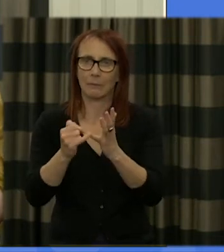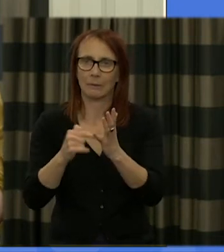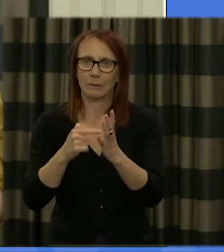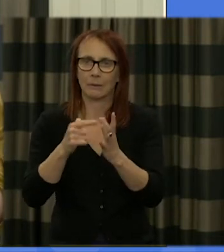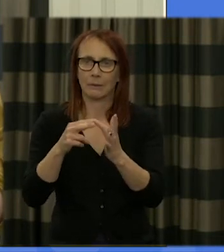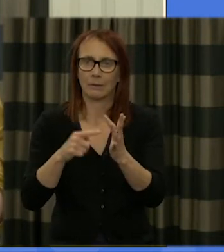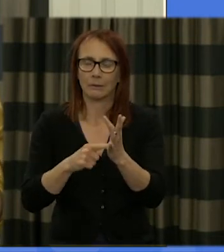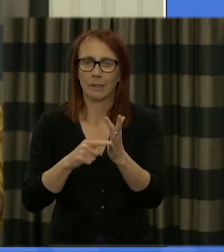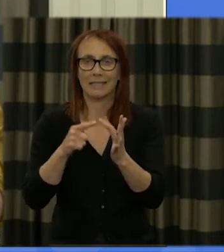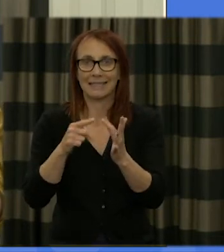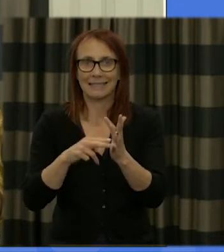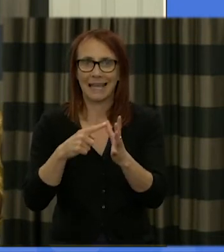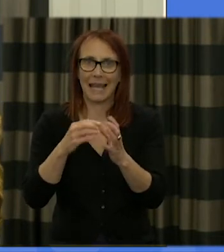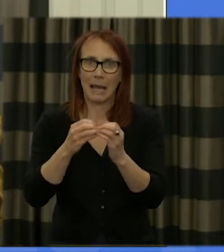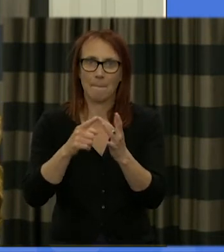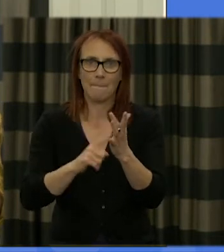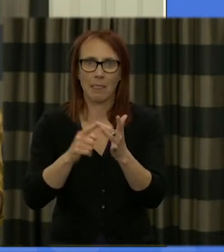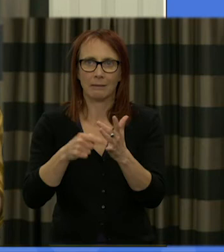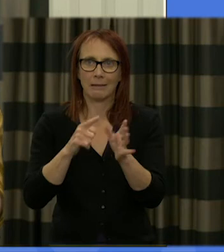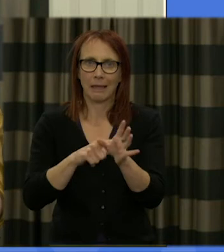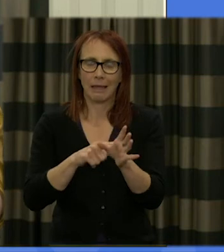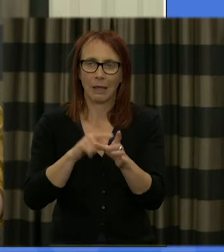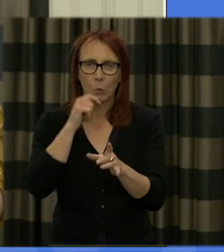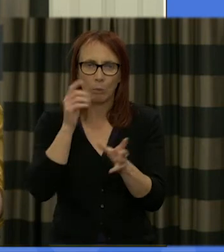deliberations that you have and Saturday and Sunday trying to work out how you